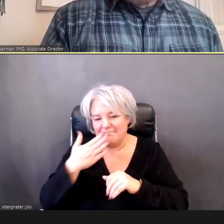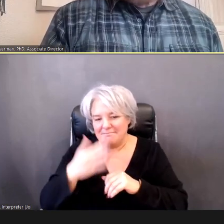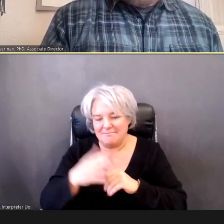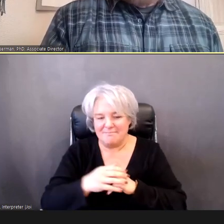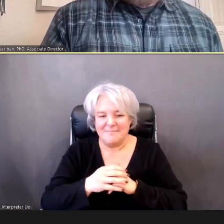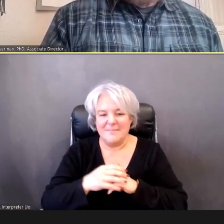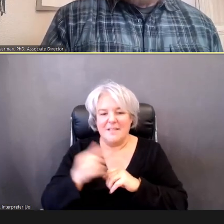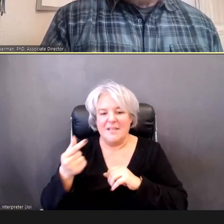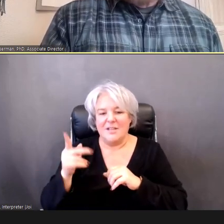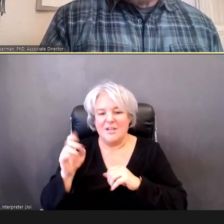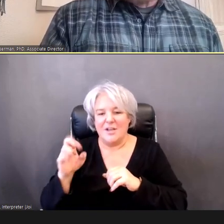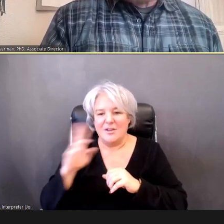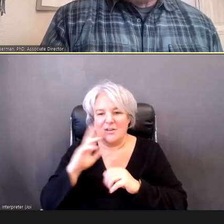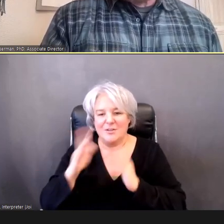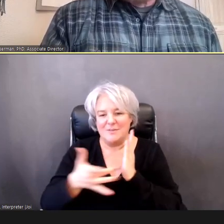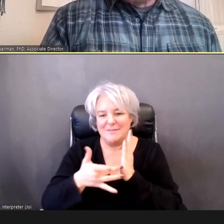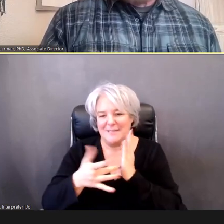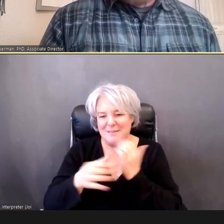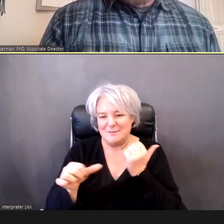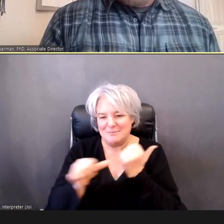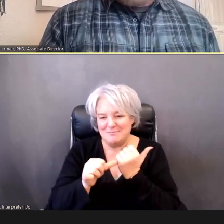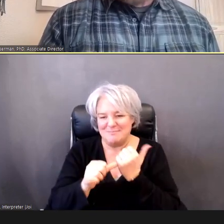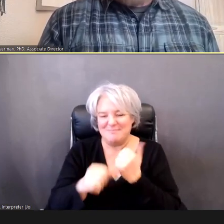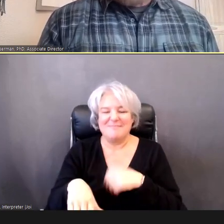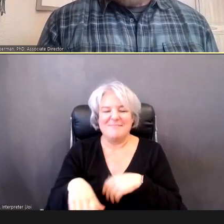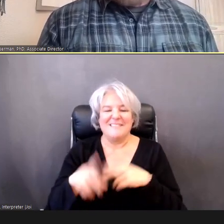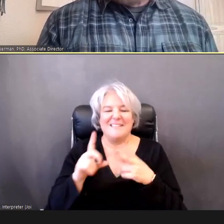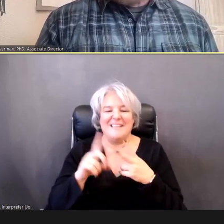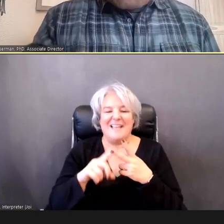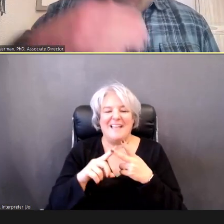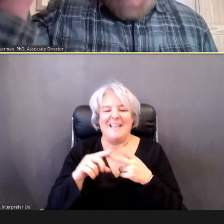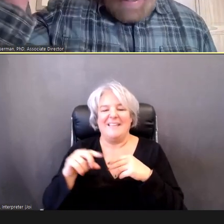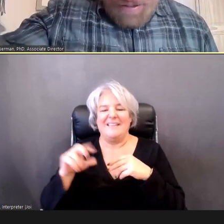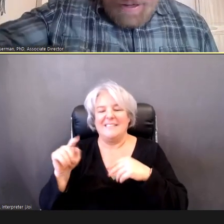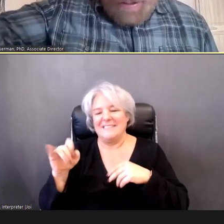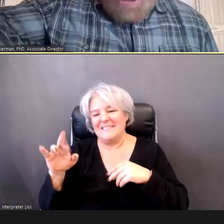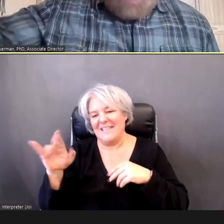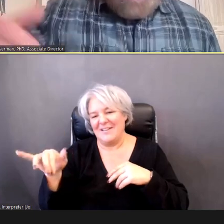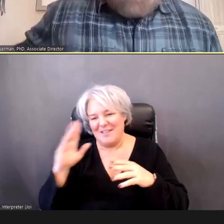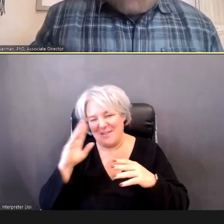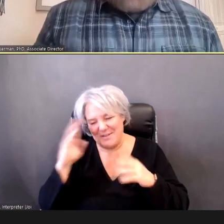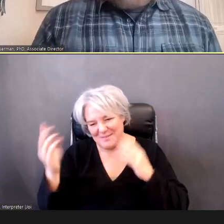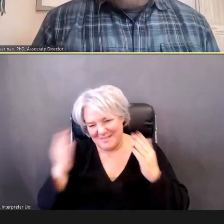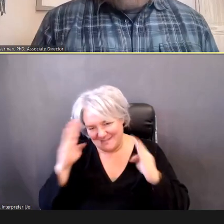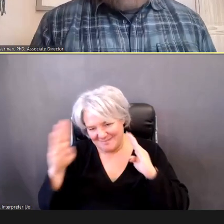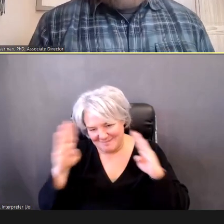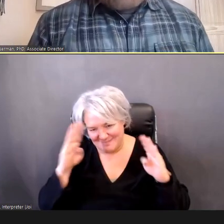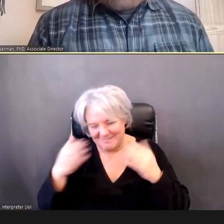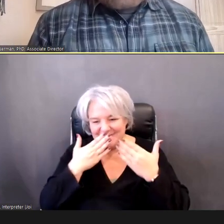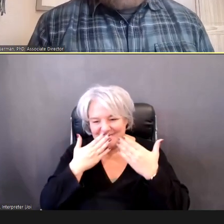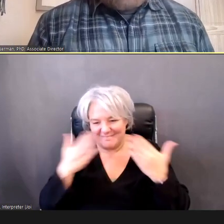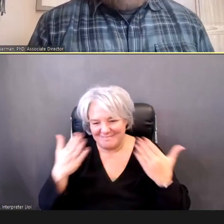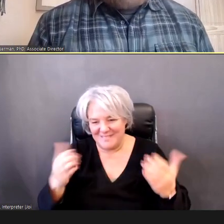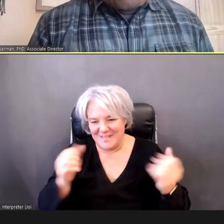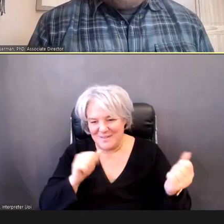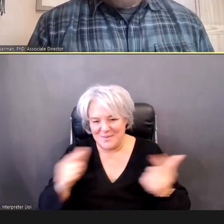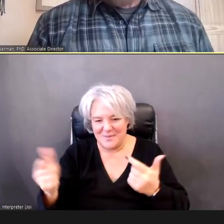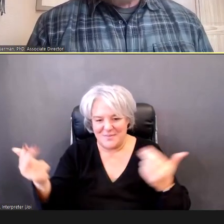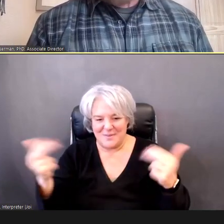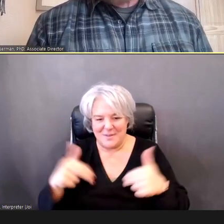course, as always, thank you. For being so helpful, we hope we'll see some of your colleagues, next